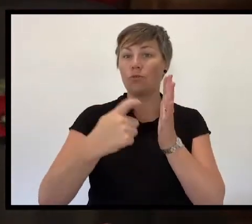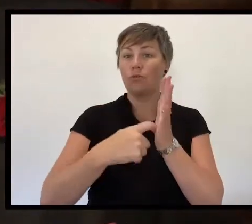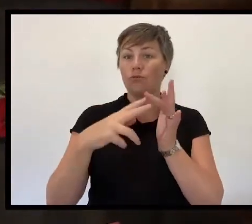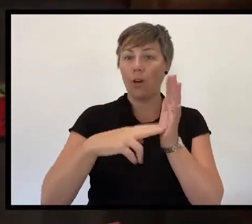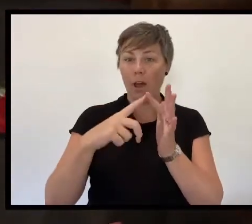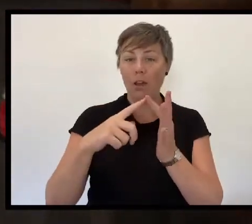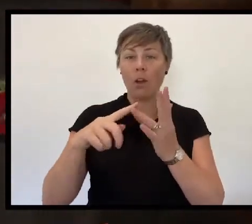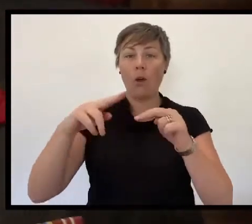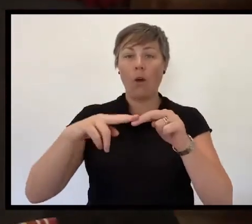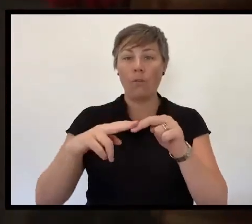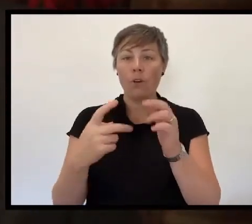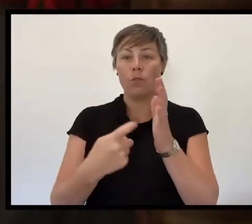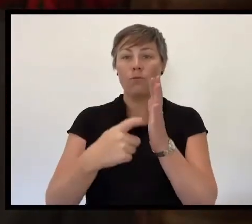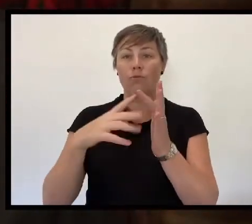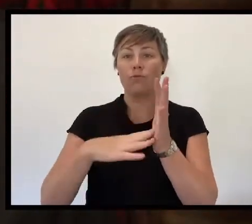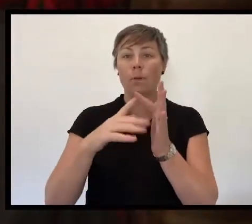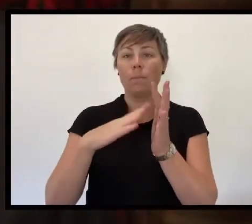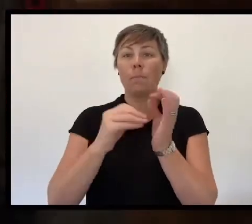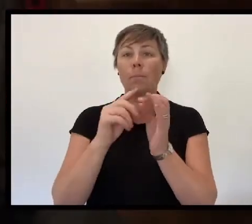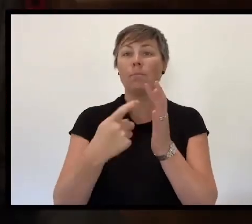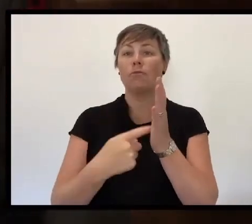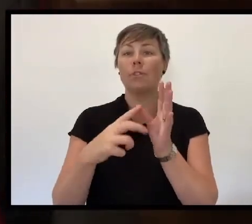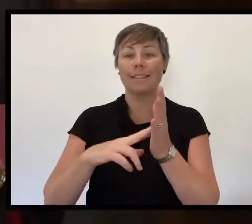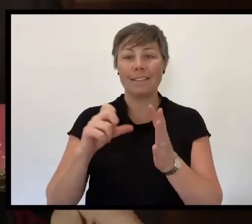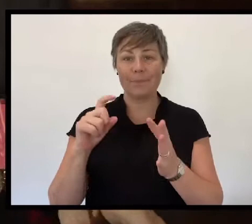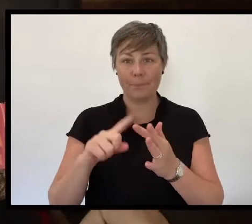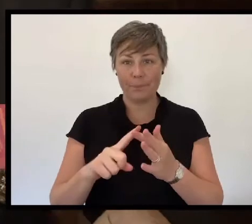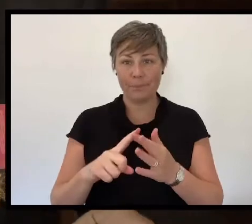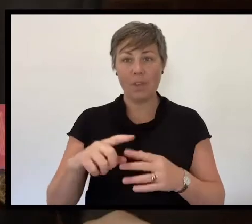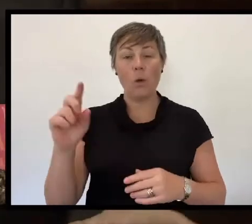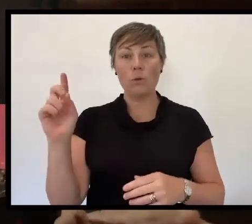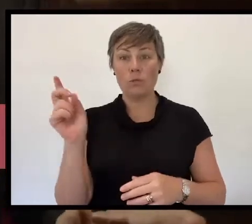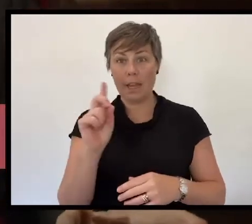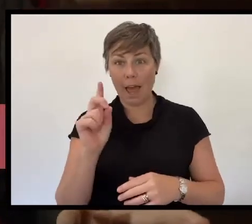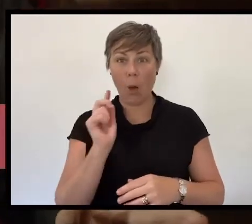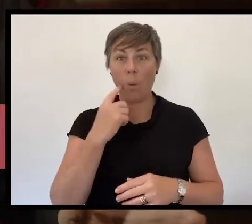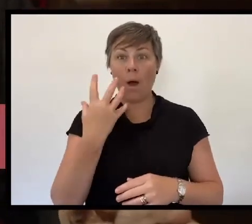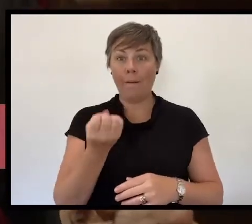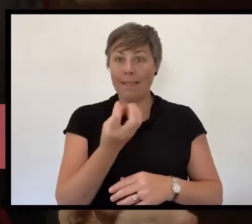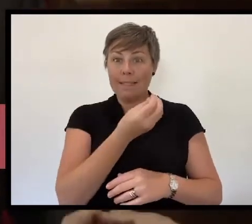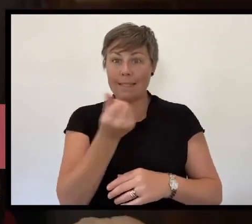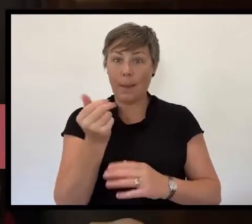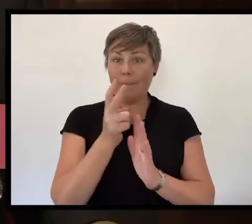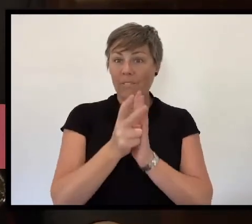My name is Peter Meehan. Today’s service includes both pre-recorded and live elements